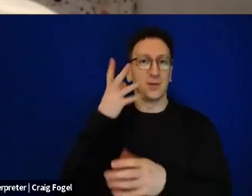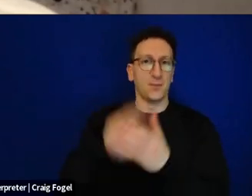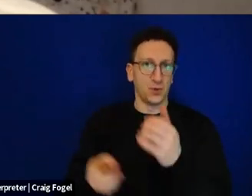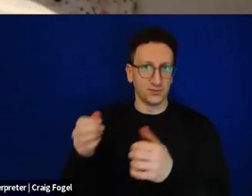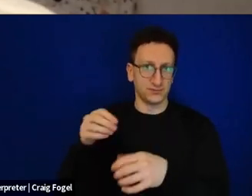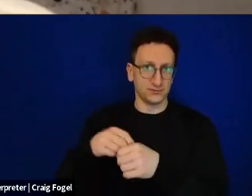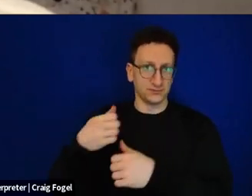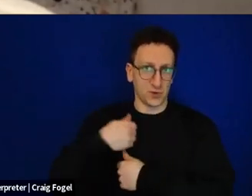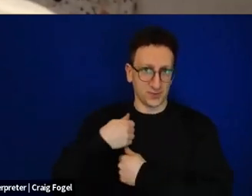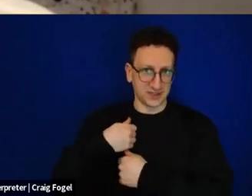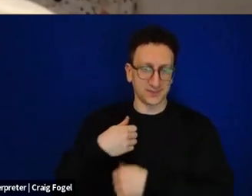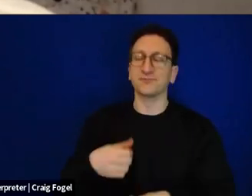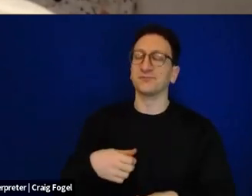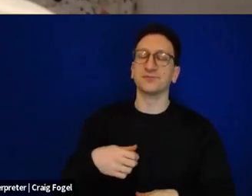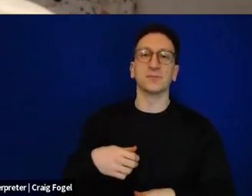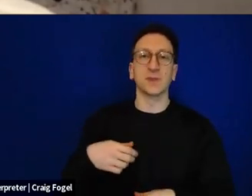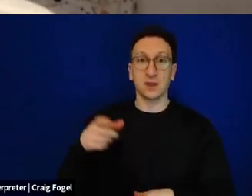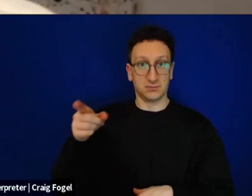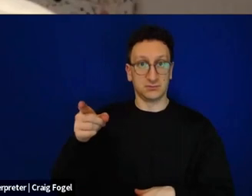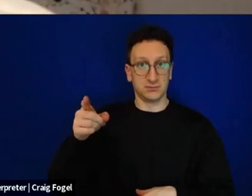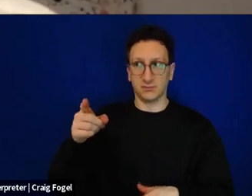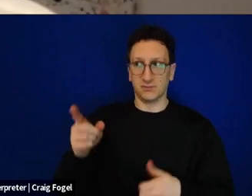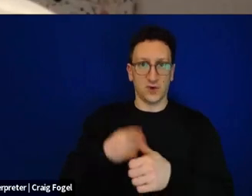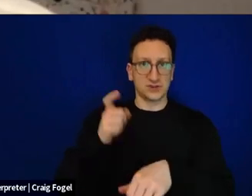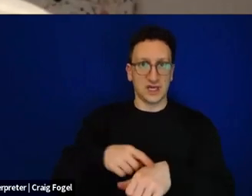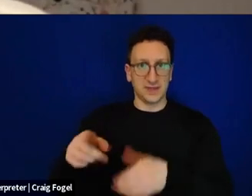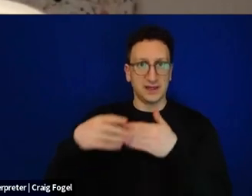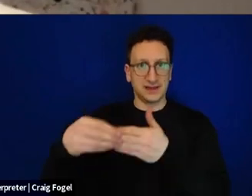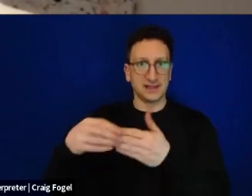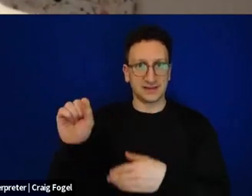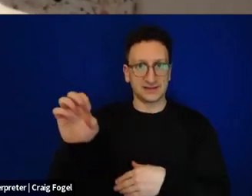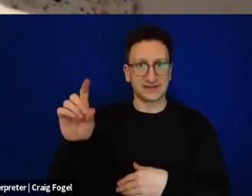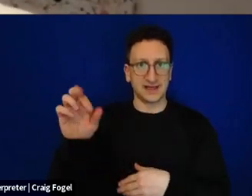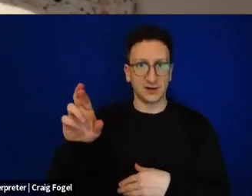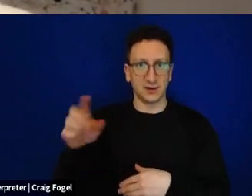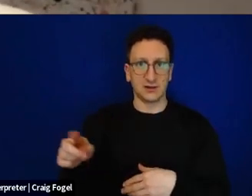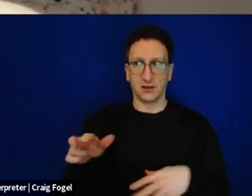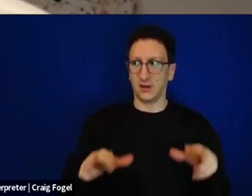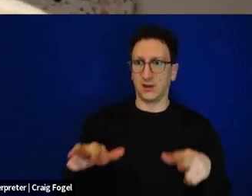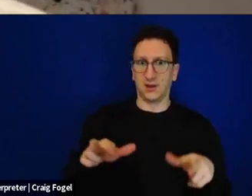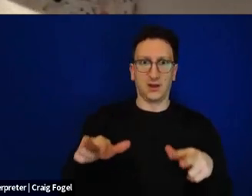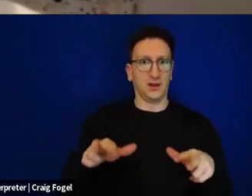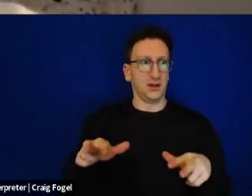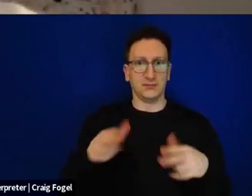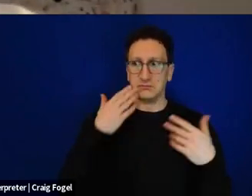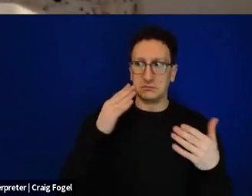And his army unit asked him to lead the Seder. He was a bit embarrassed. So he asked, they were serving in the neighborhood of Talpiot,